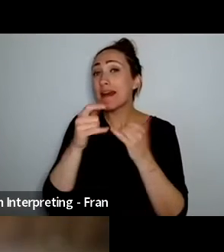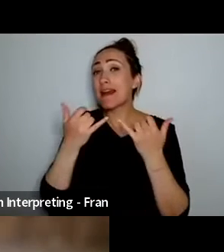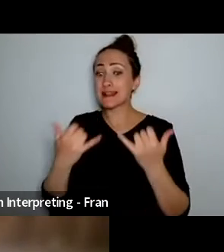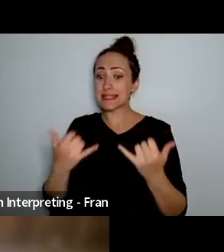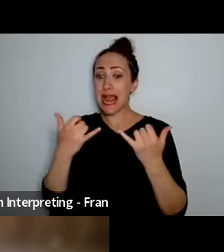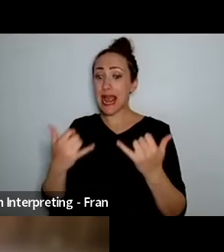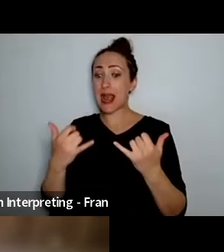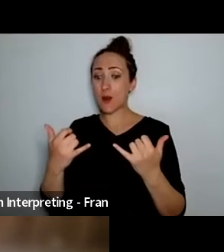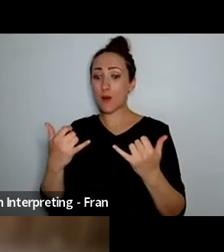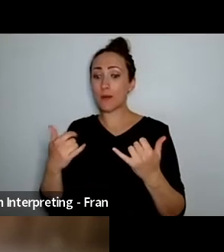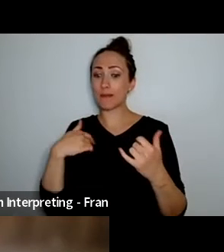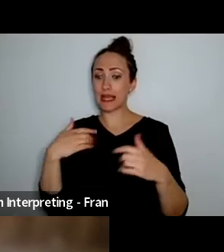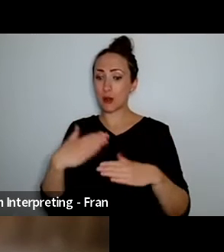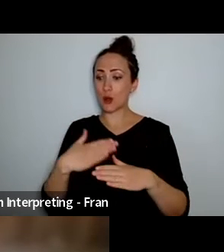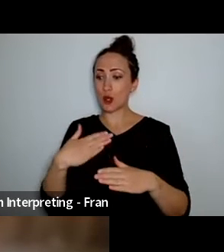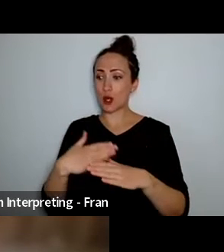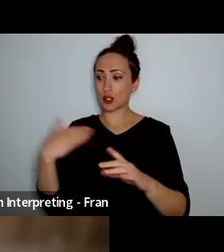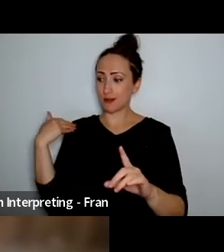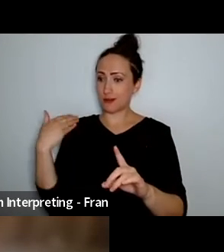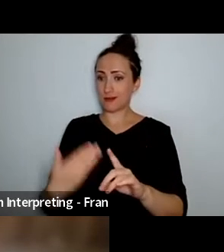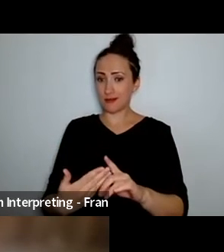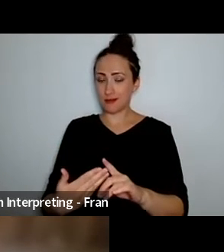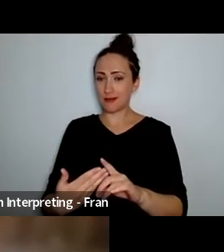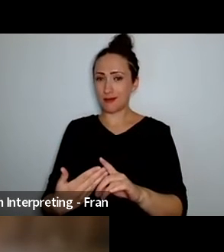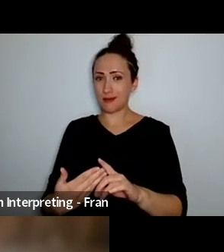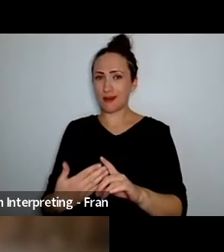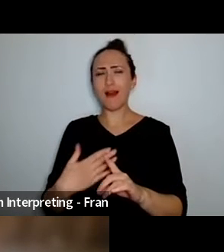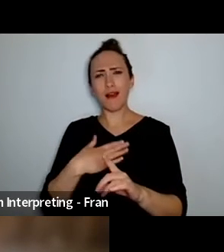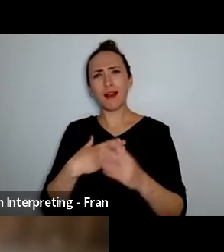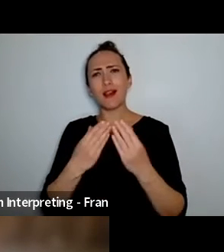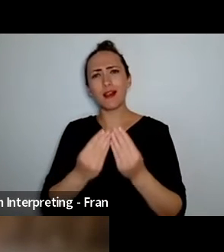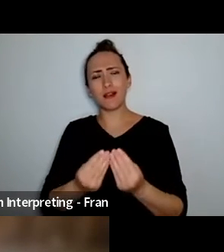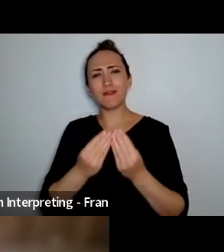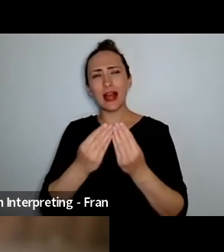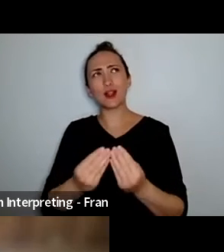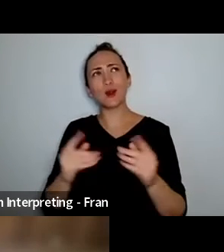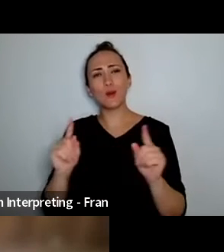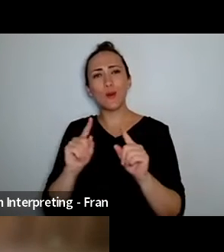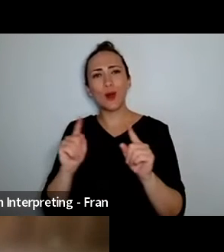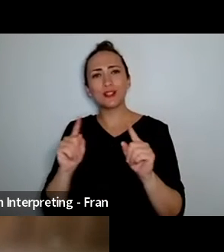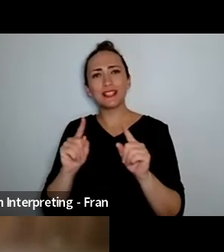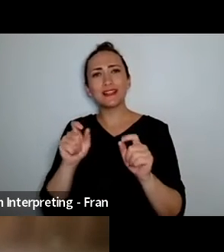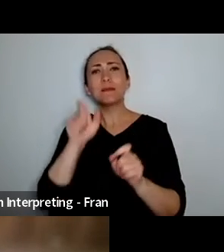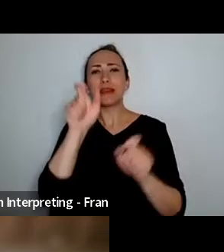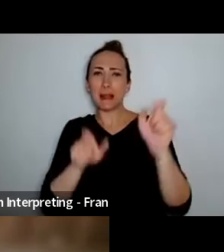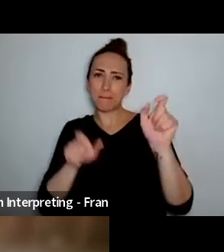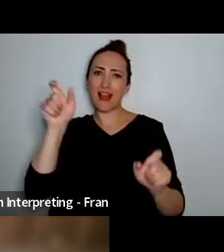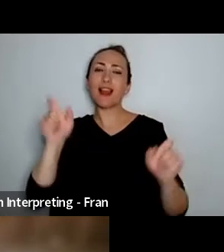know that space and time now I really valued the connections I've made with people you know even